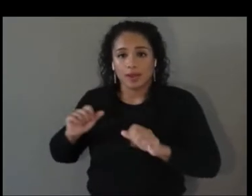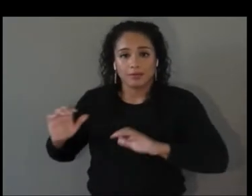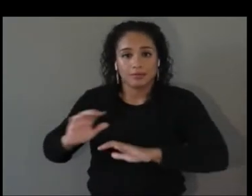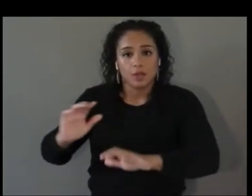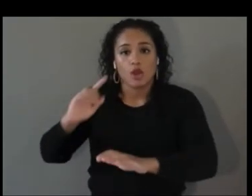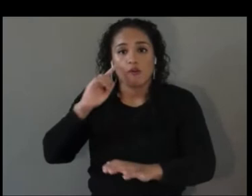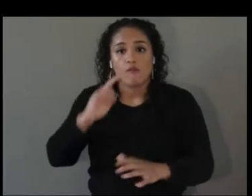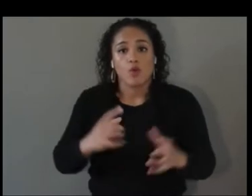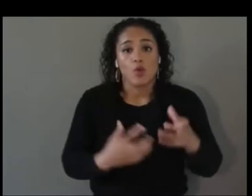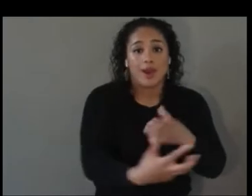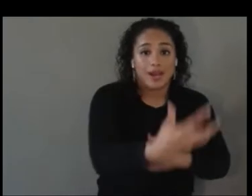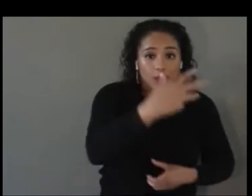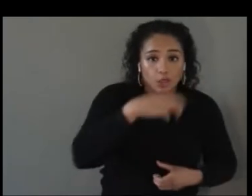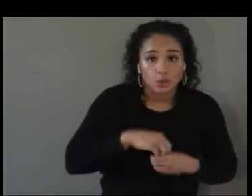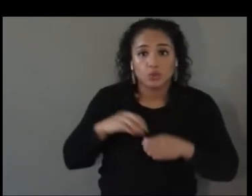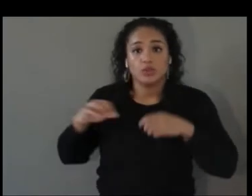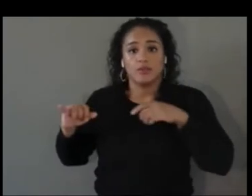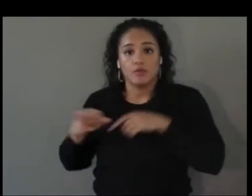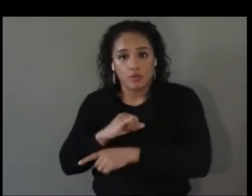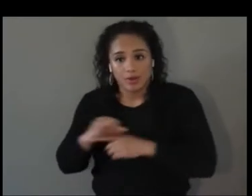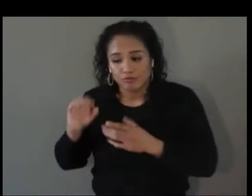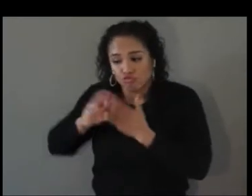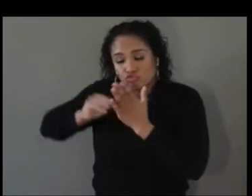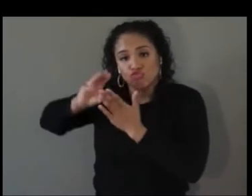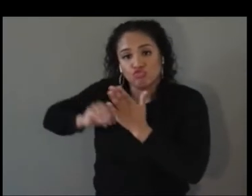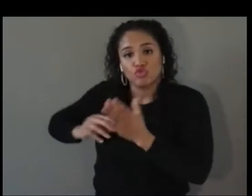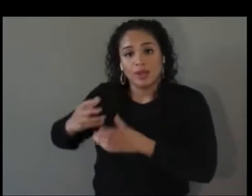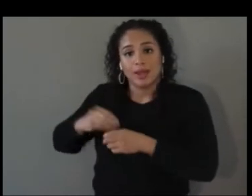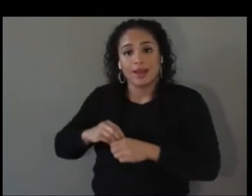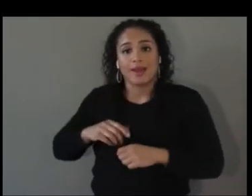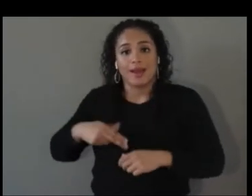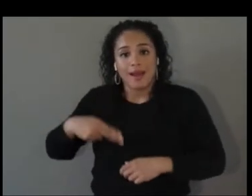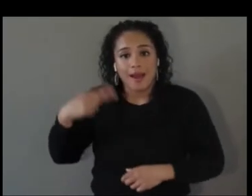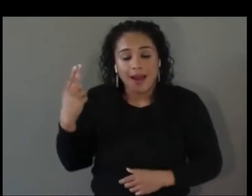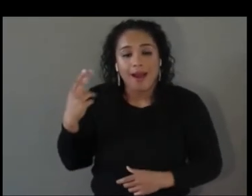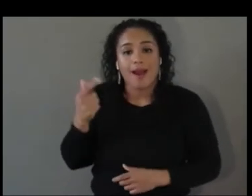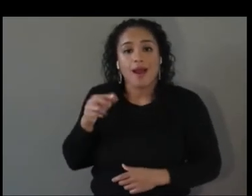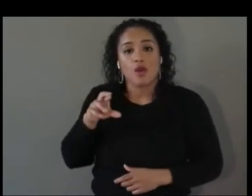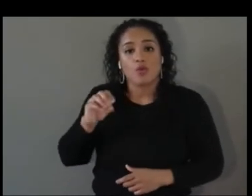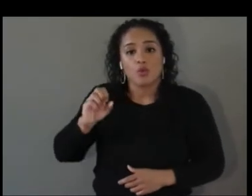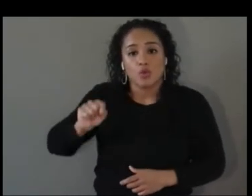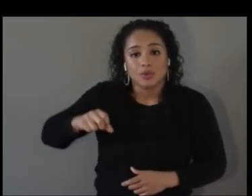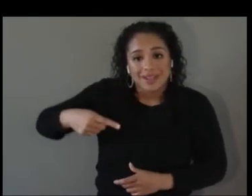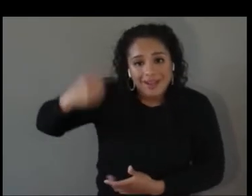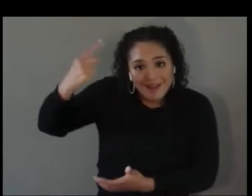growth, high demand. Apprenticeships is a growing field, we're focused on sectors that are the